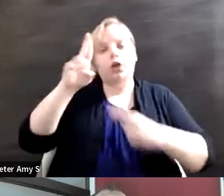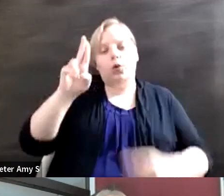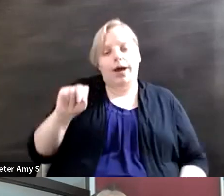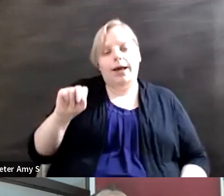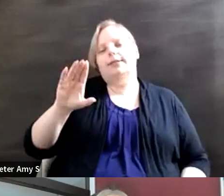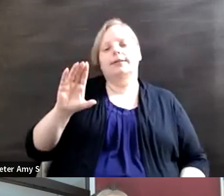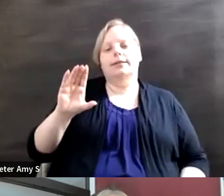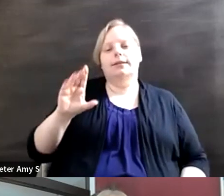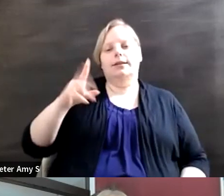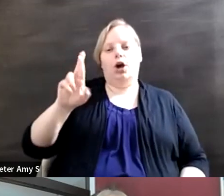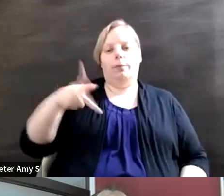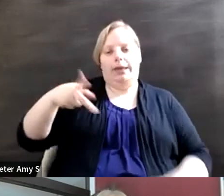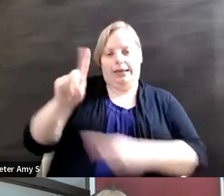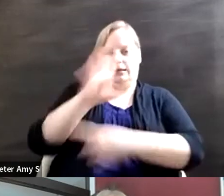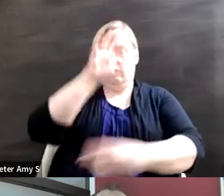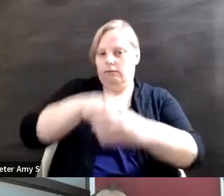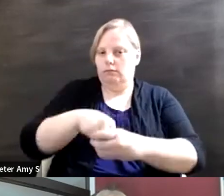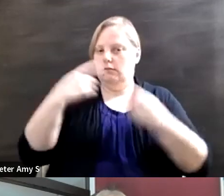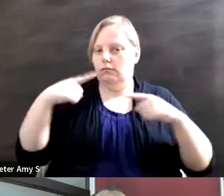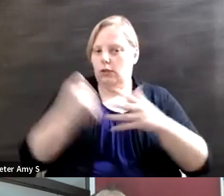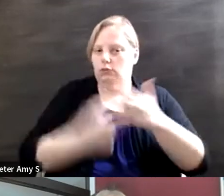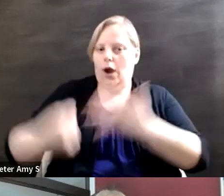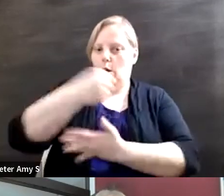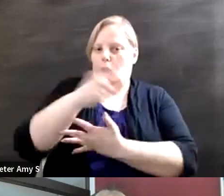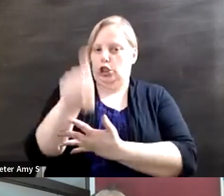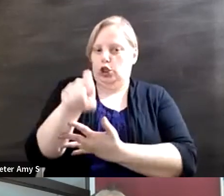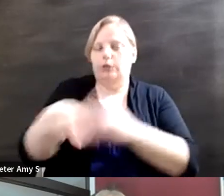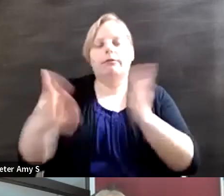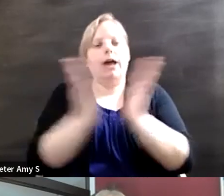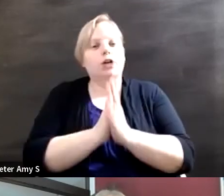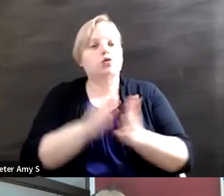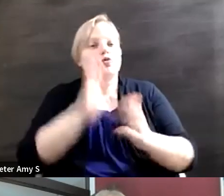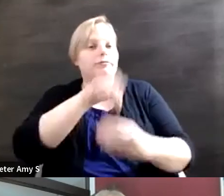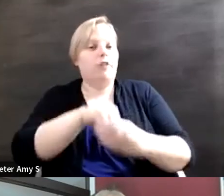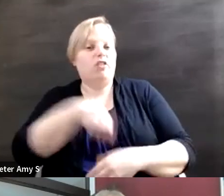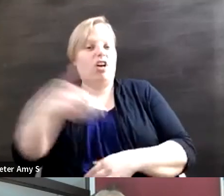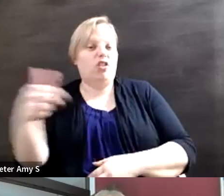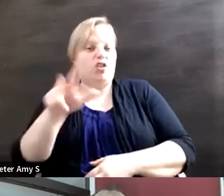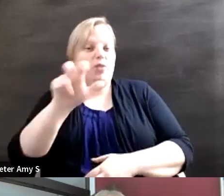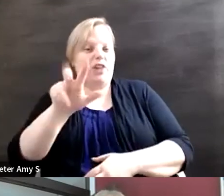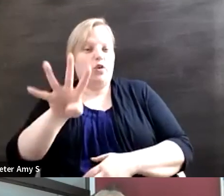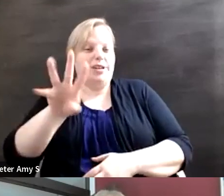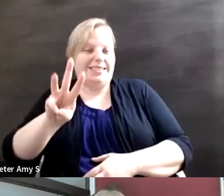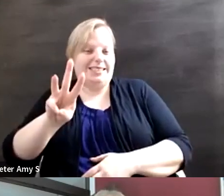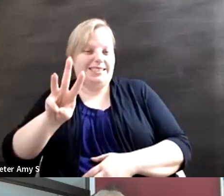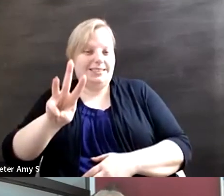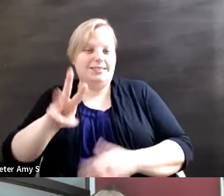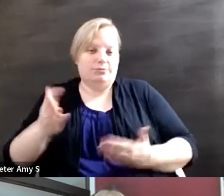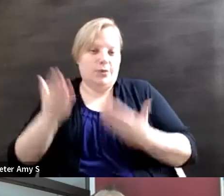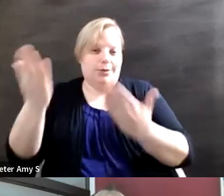involved and also get involved with the other 346 recommendations made in the UPR last year